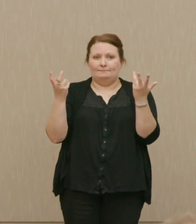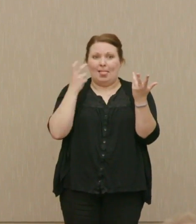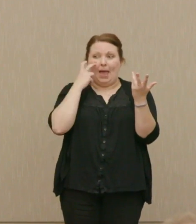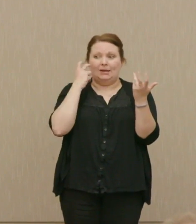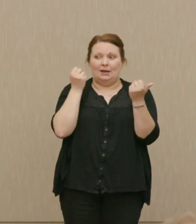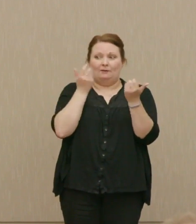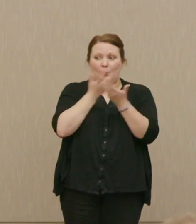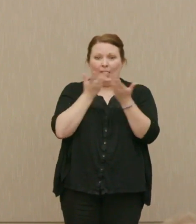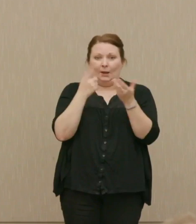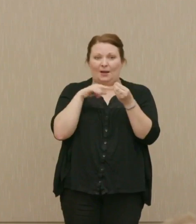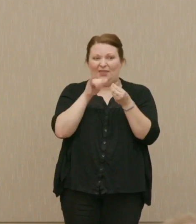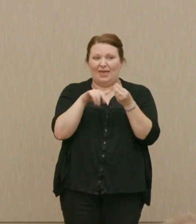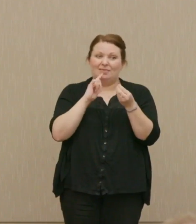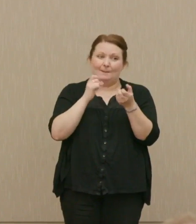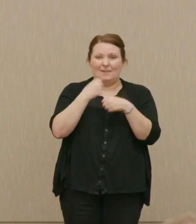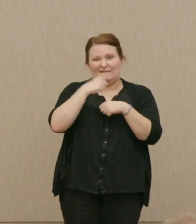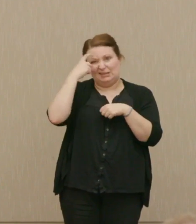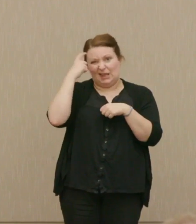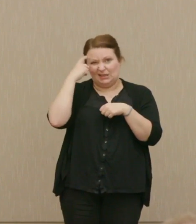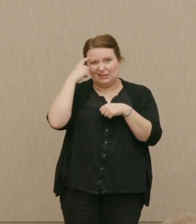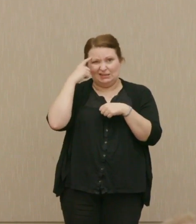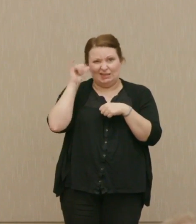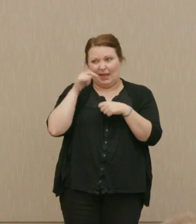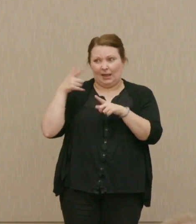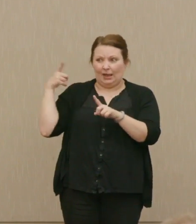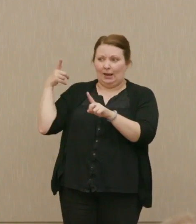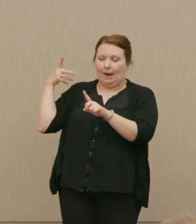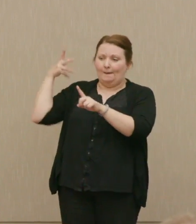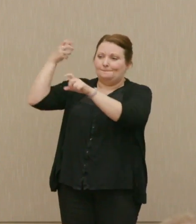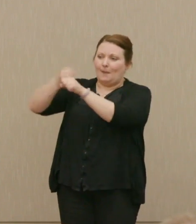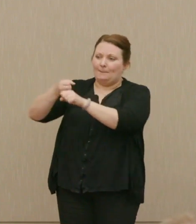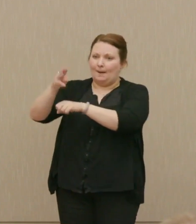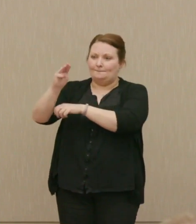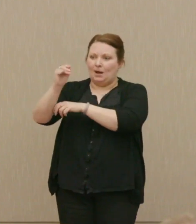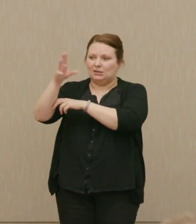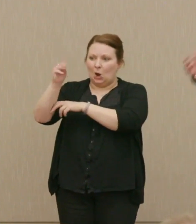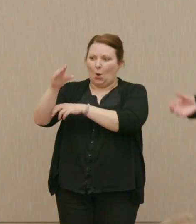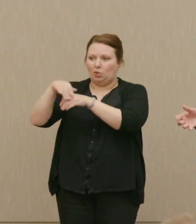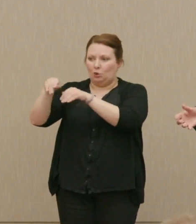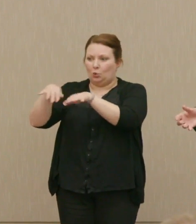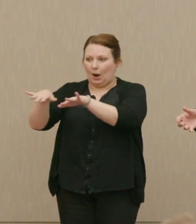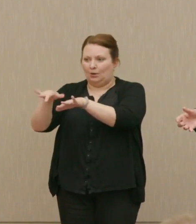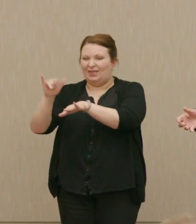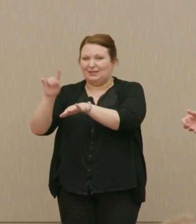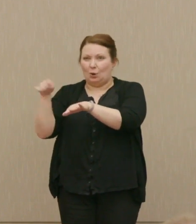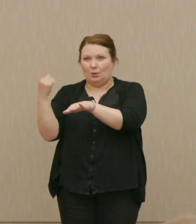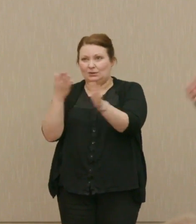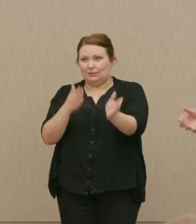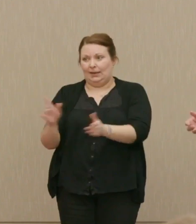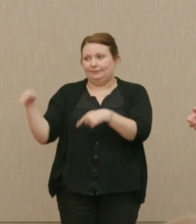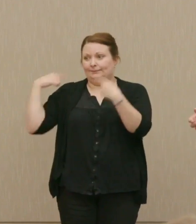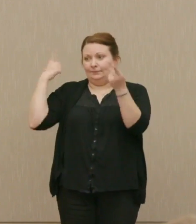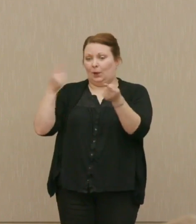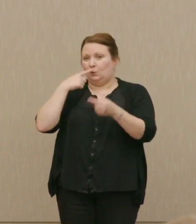That's as much sense as hitting Moscow on the ground, which has always been our plan, and the Russian's plan, and so forth.